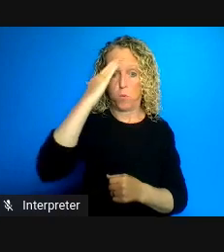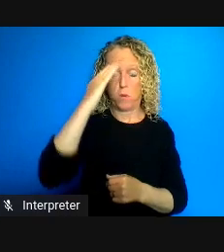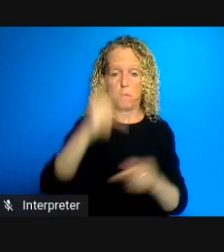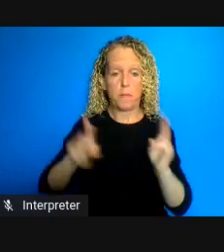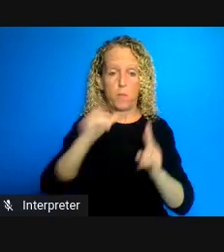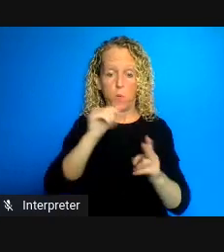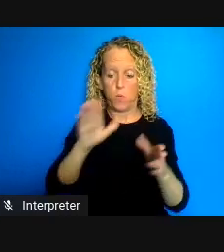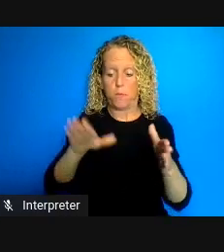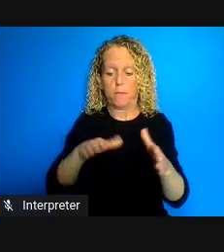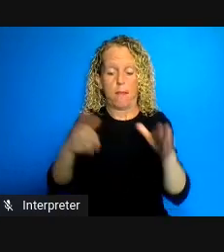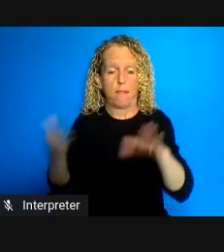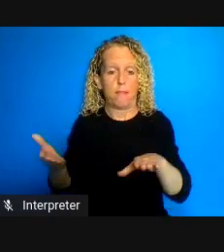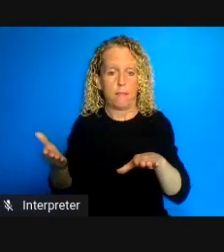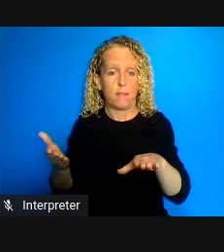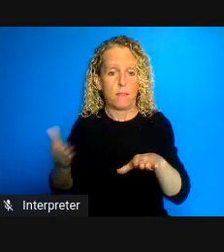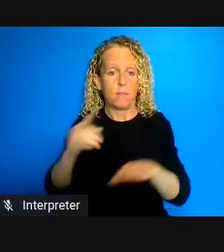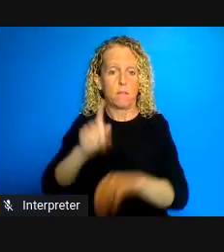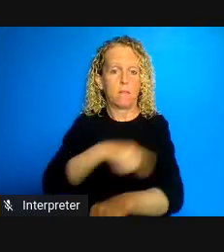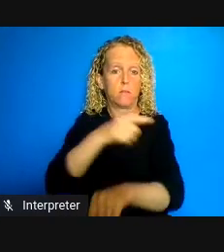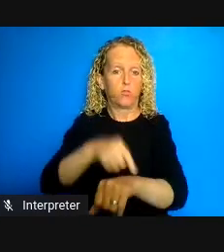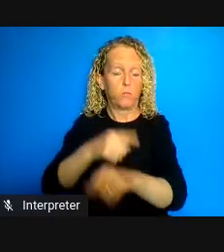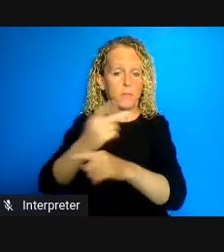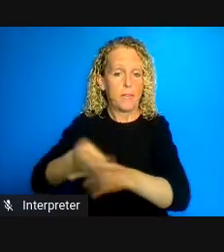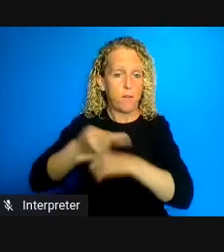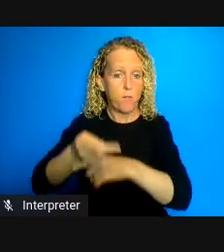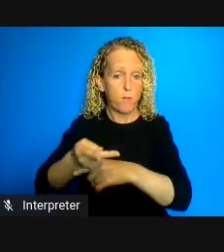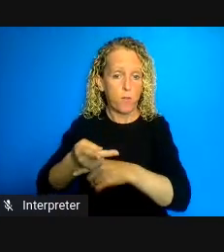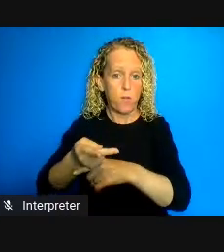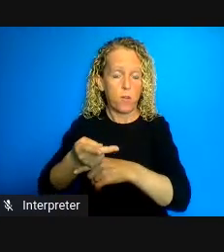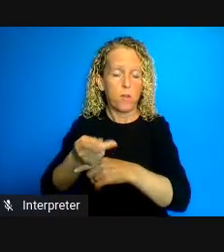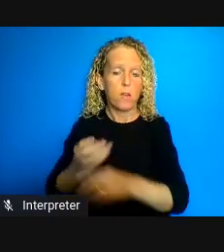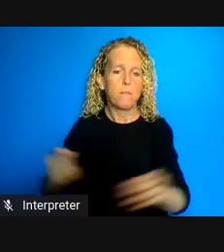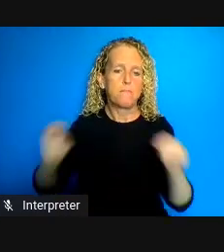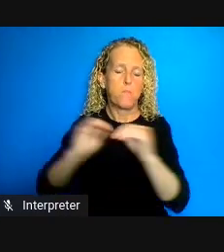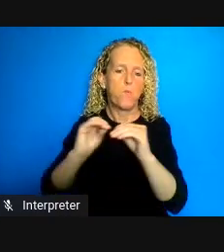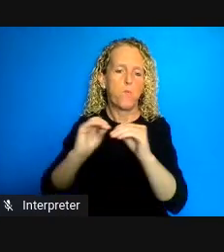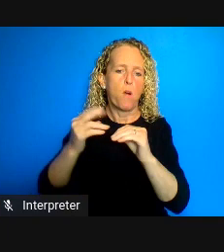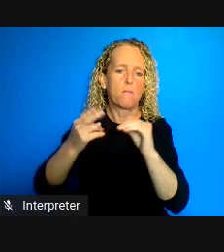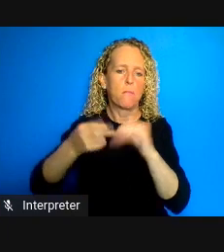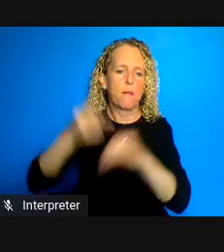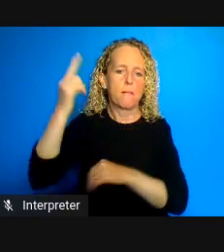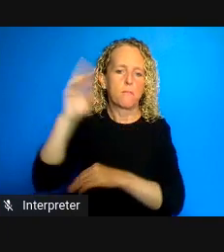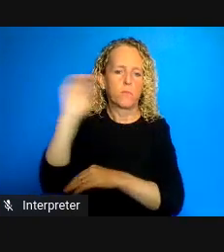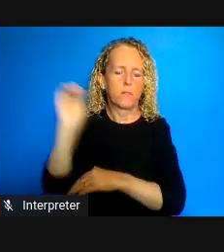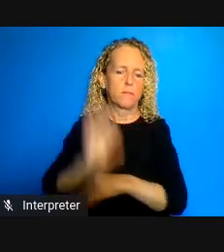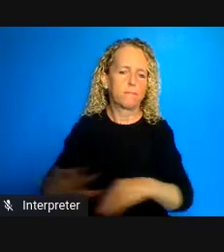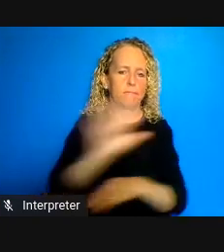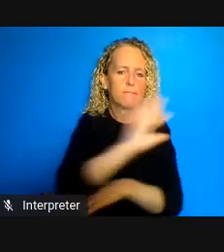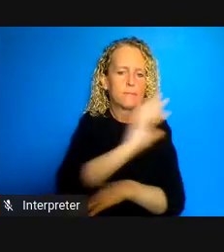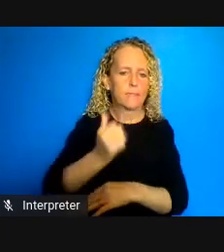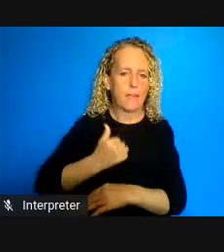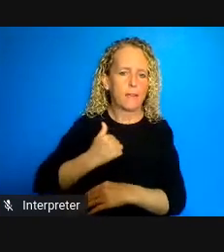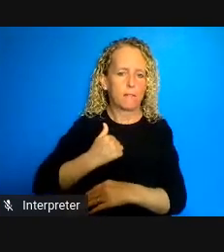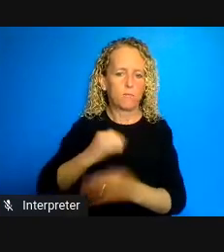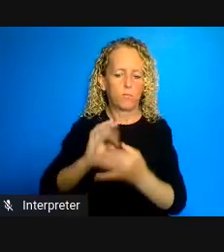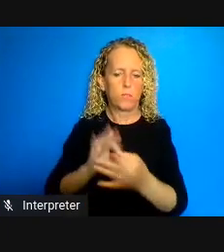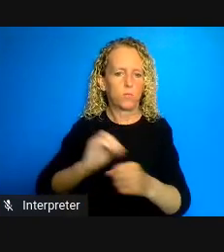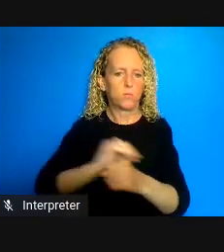related deaths are have been very high across Canada, in Nova Scotia on May 1st